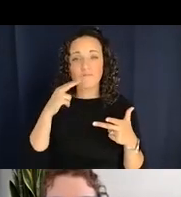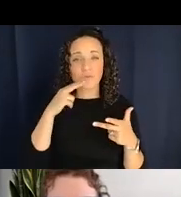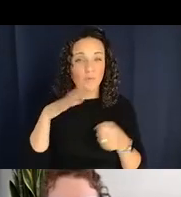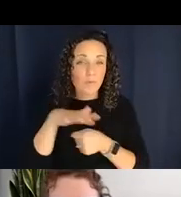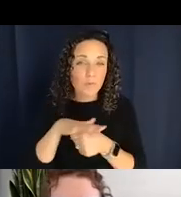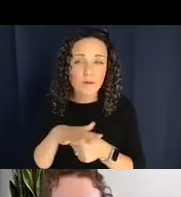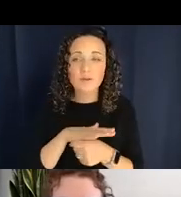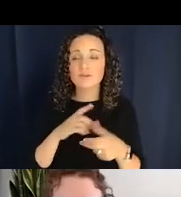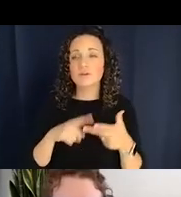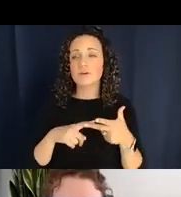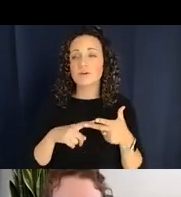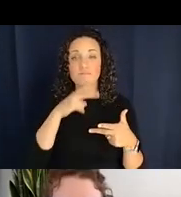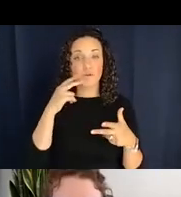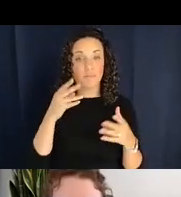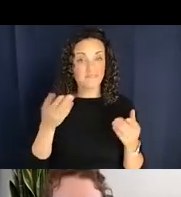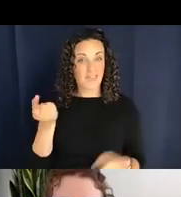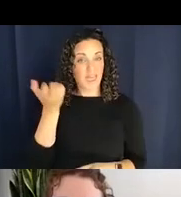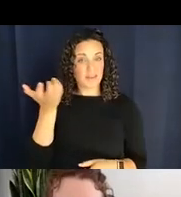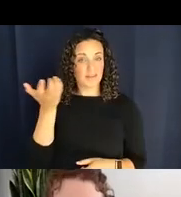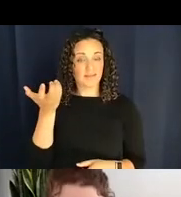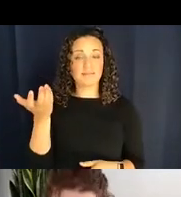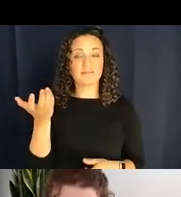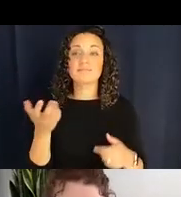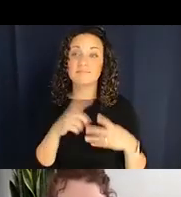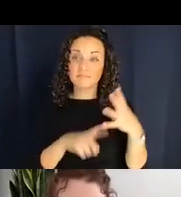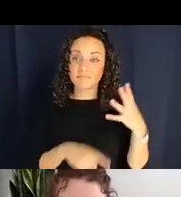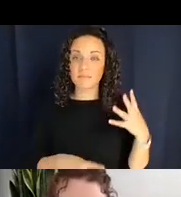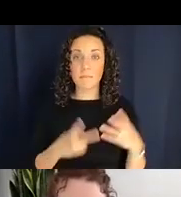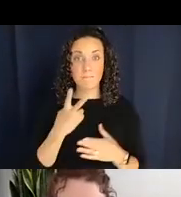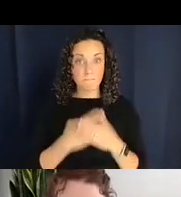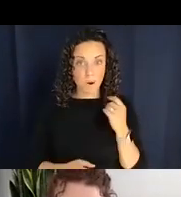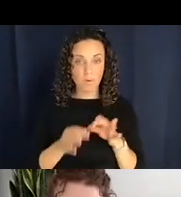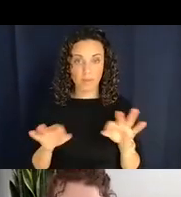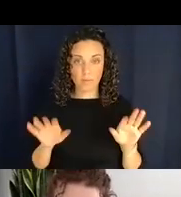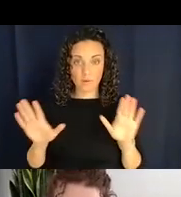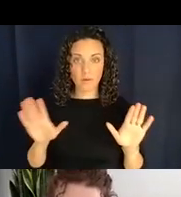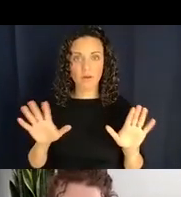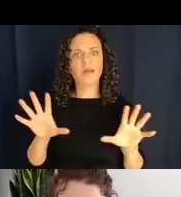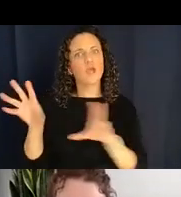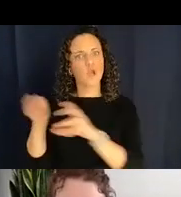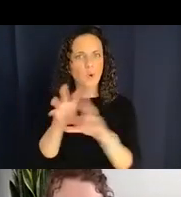these types of things in both languages are encoded with classifier stems, but then